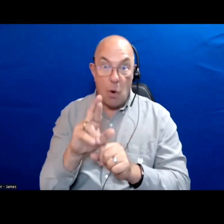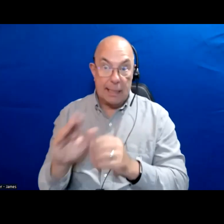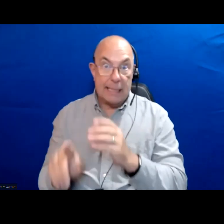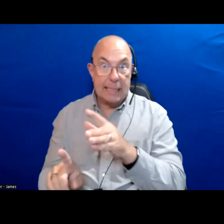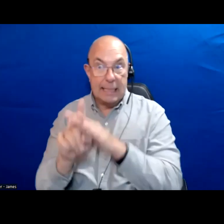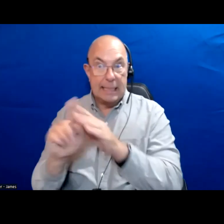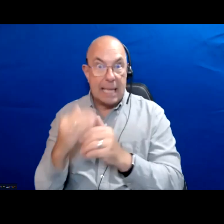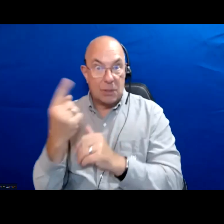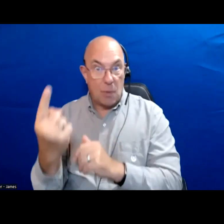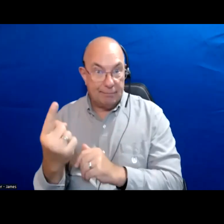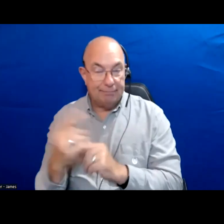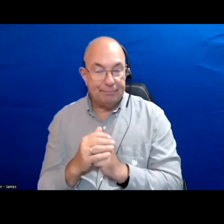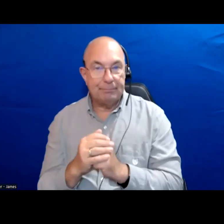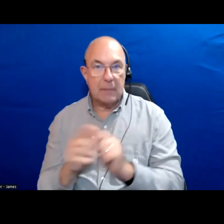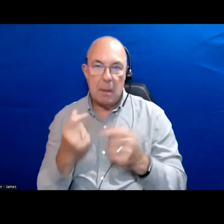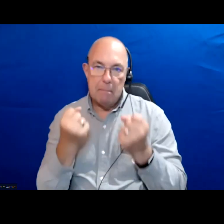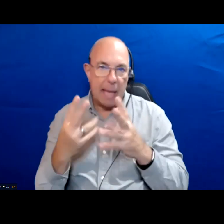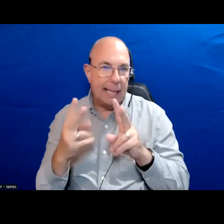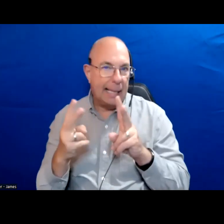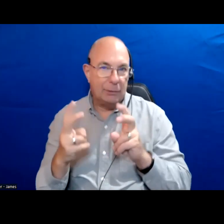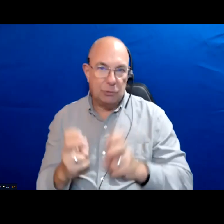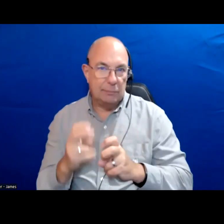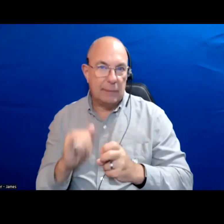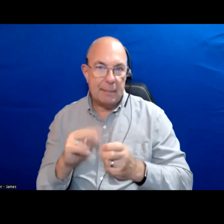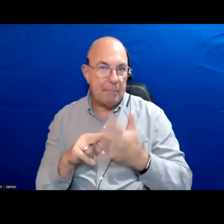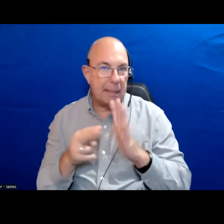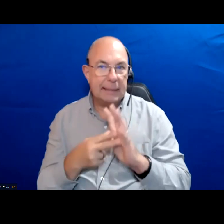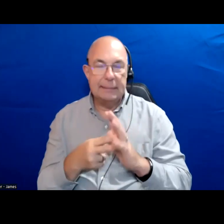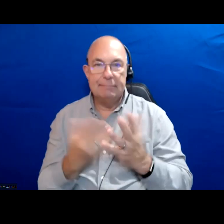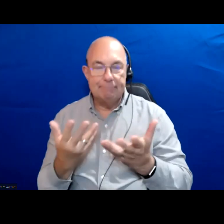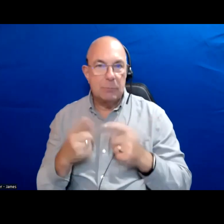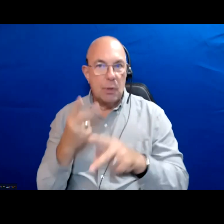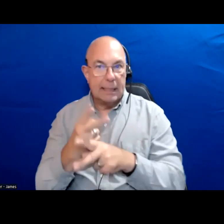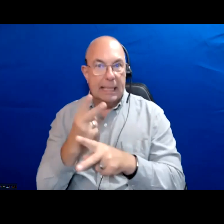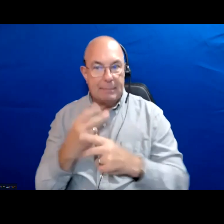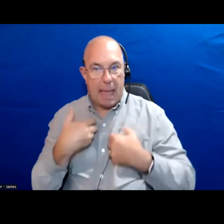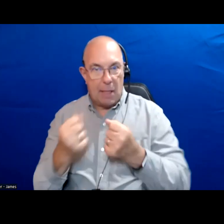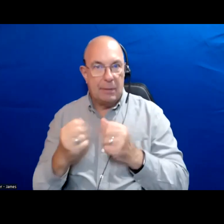But so many issues in the city and what it means to keep a city healthy.